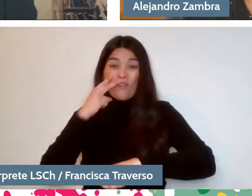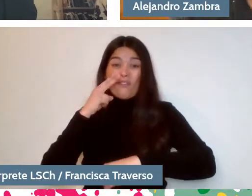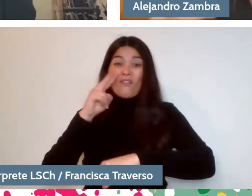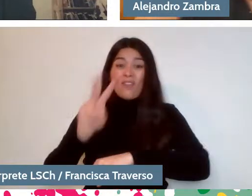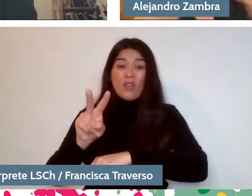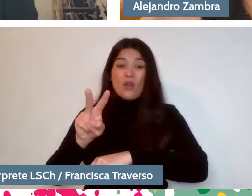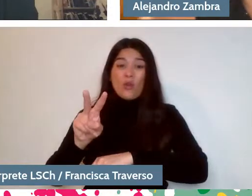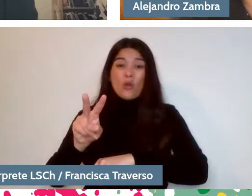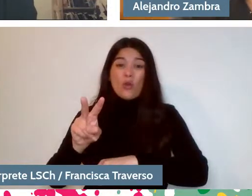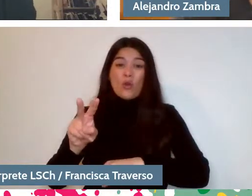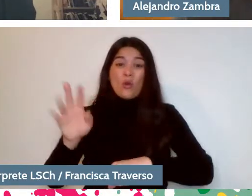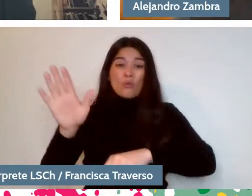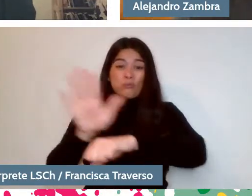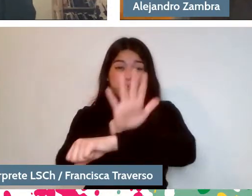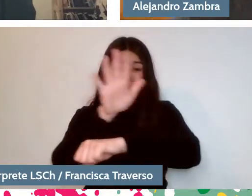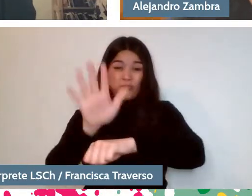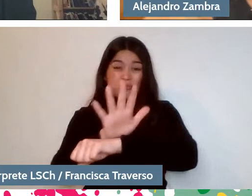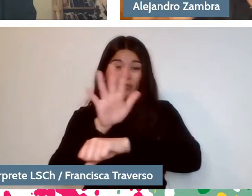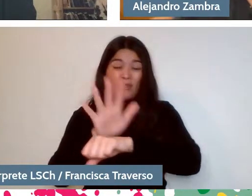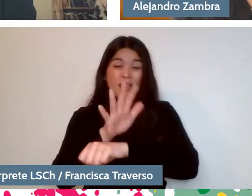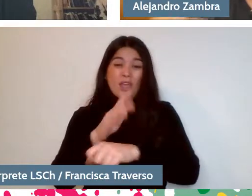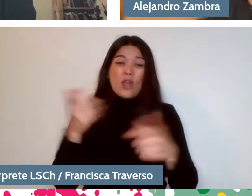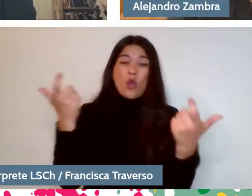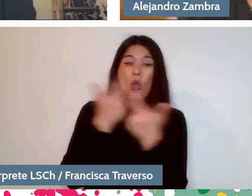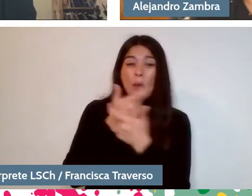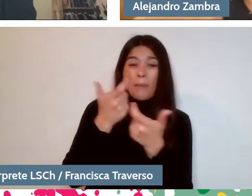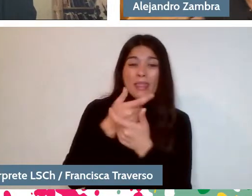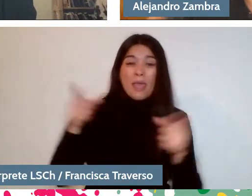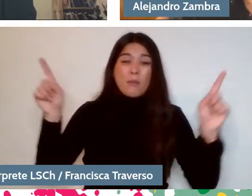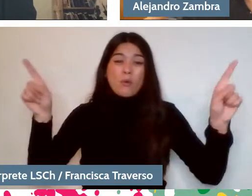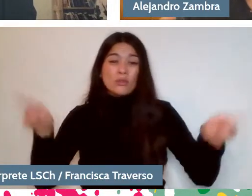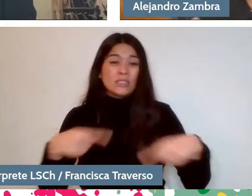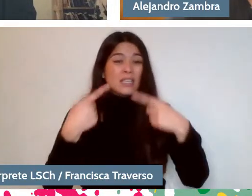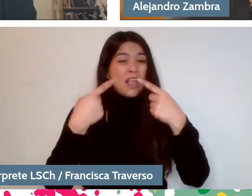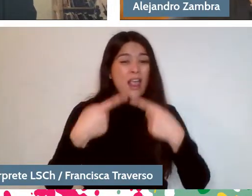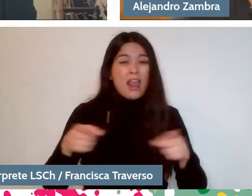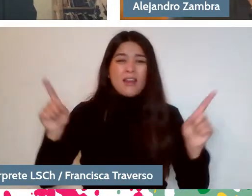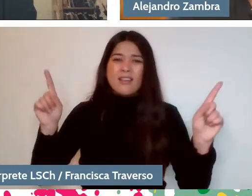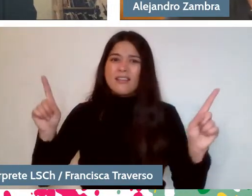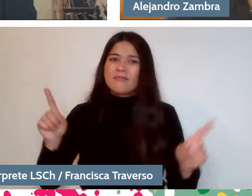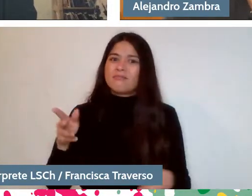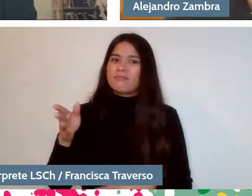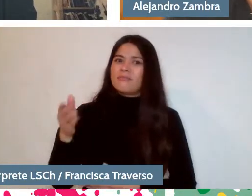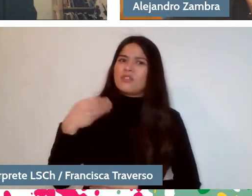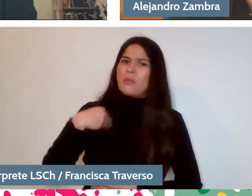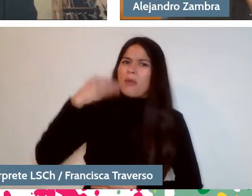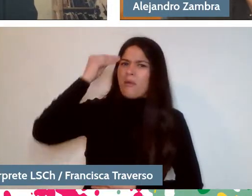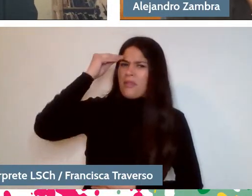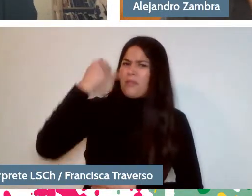but I always remember that feeling that there is someone who can start singing at any time.